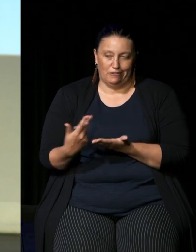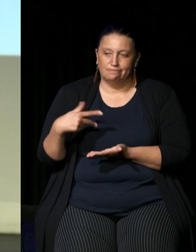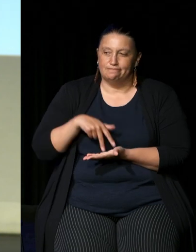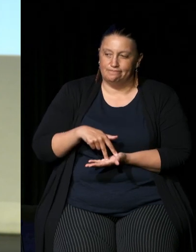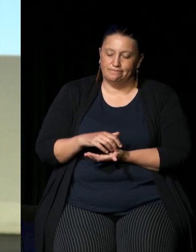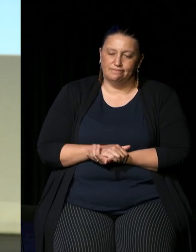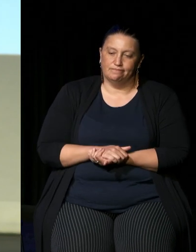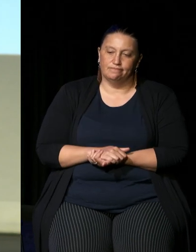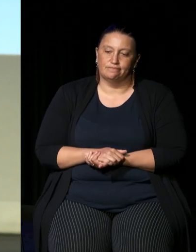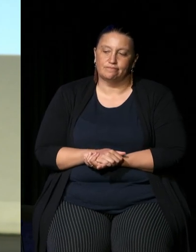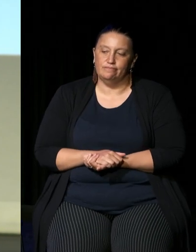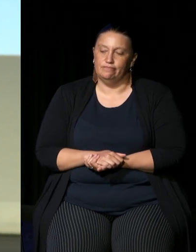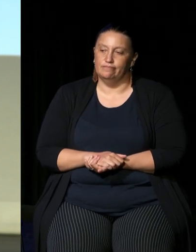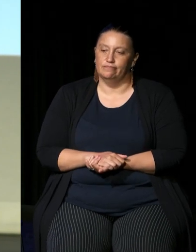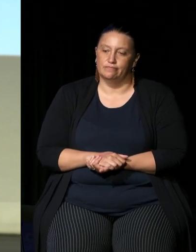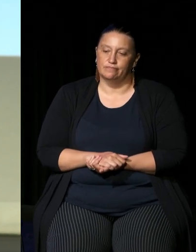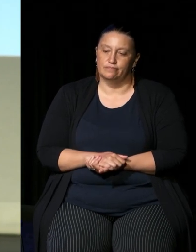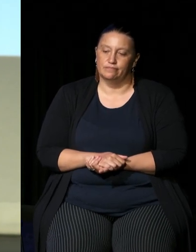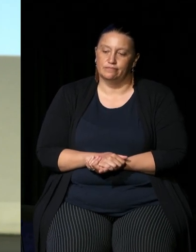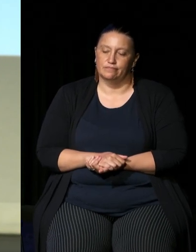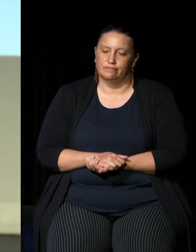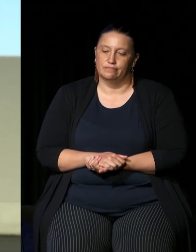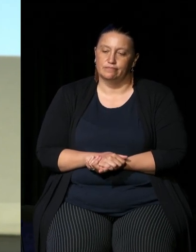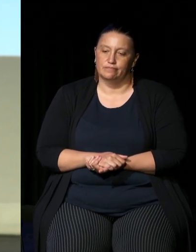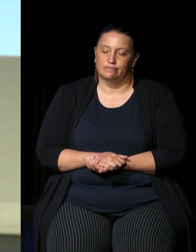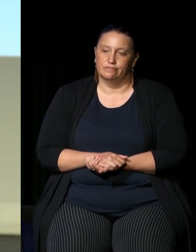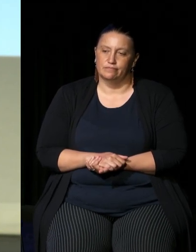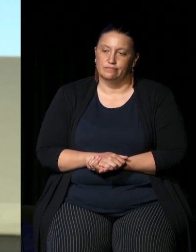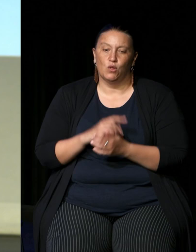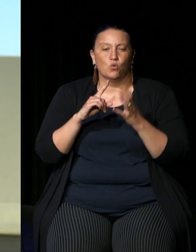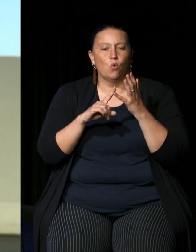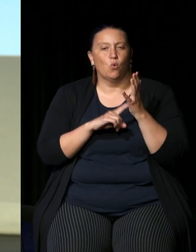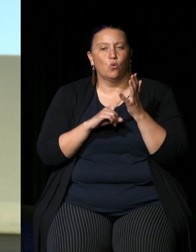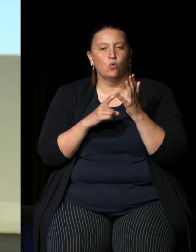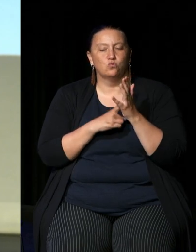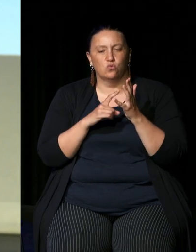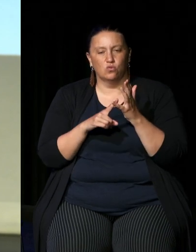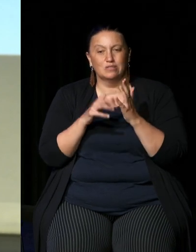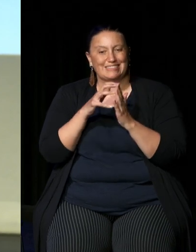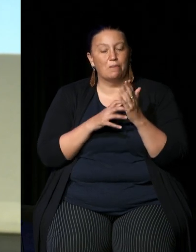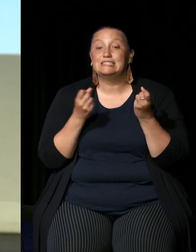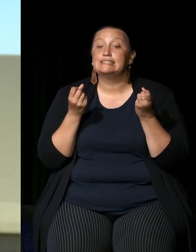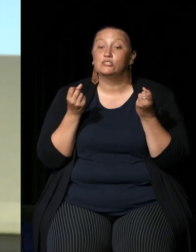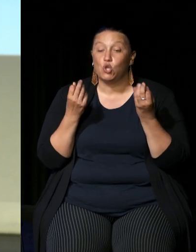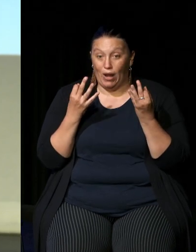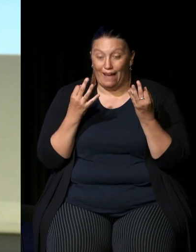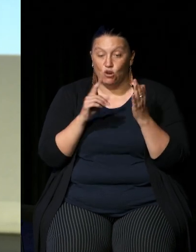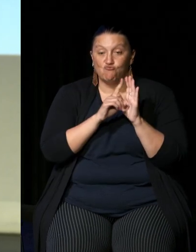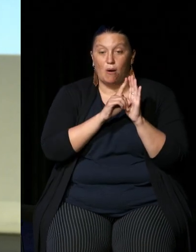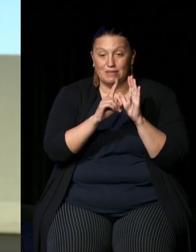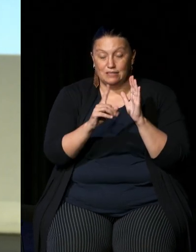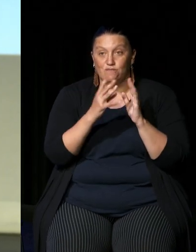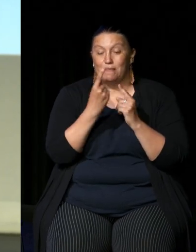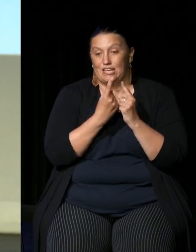um not as I said earlier the Uluru statement did not have a representative from each Nation it was